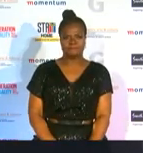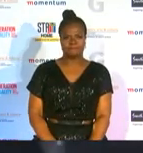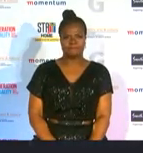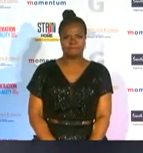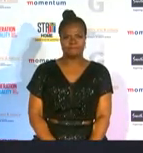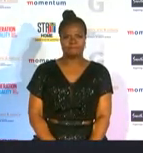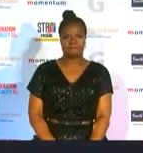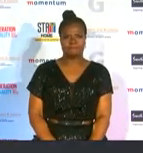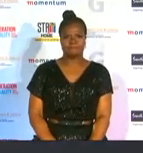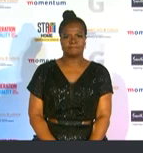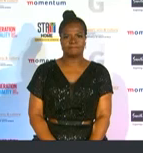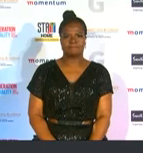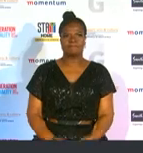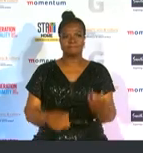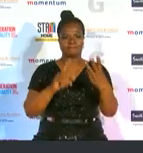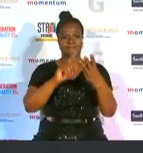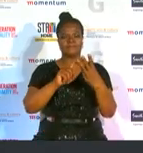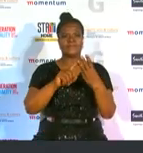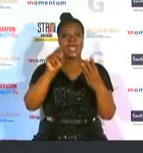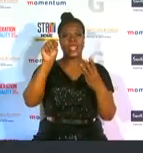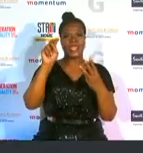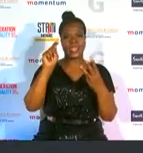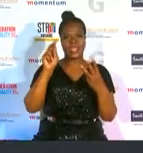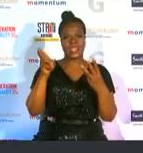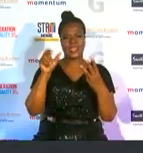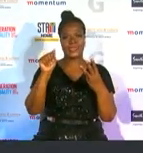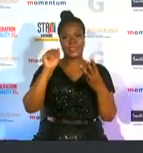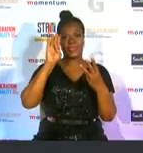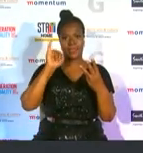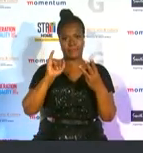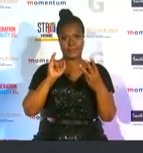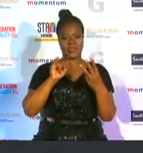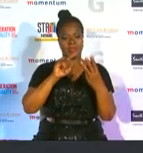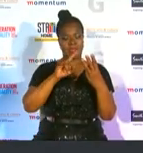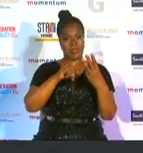and in taviseng mamabolo mamabolo has broken into broadcasting on national